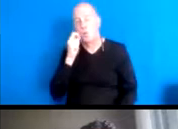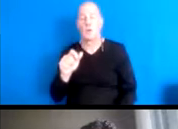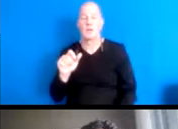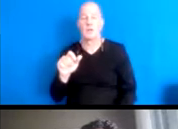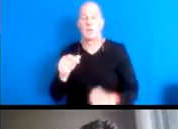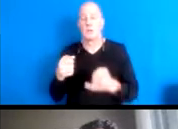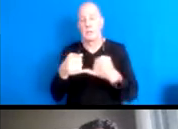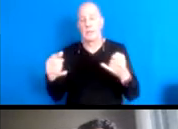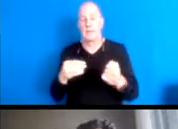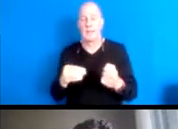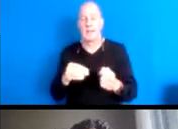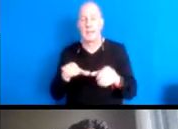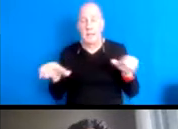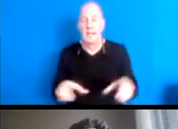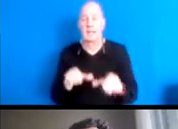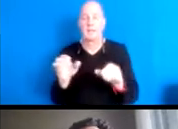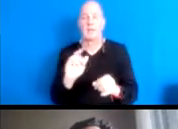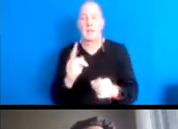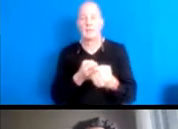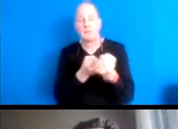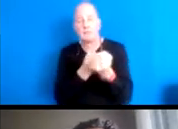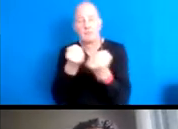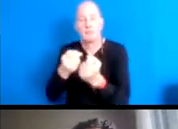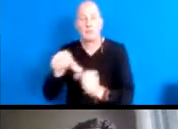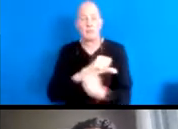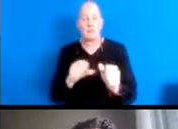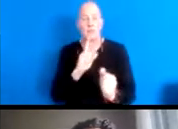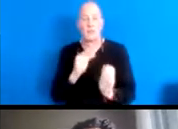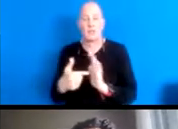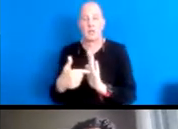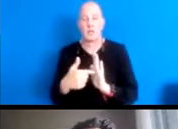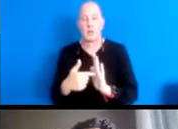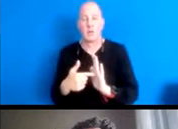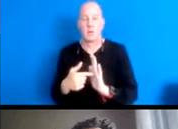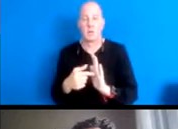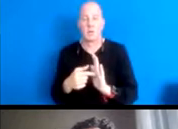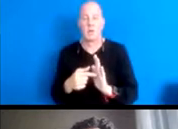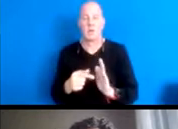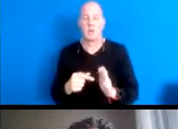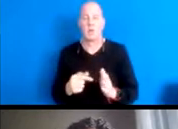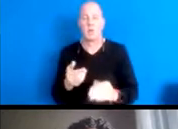and ally ship to highlight how the work that we do in the in the today has a very